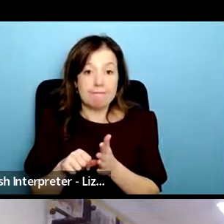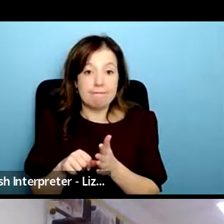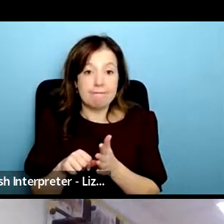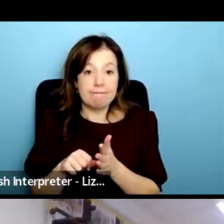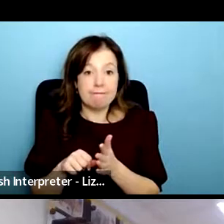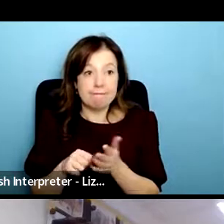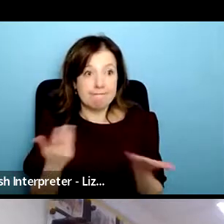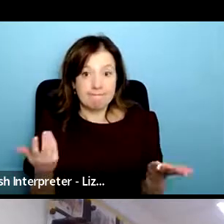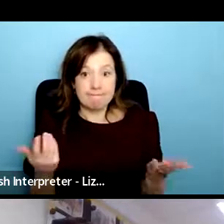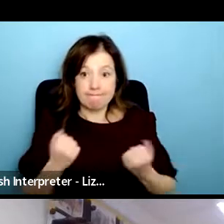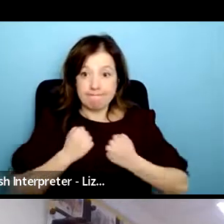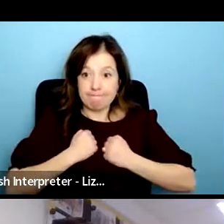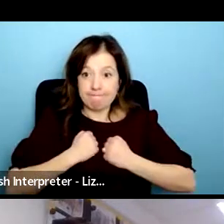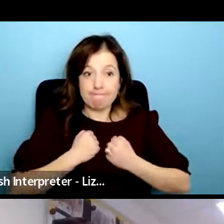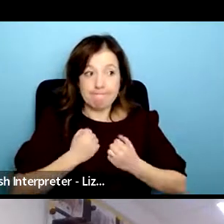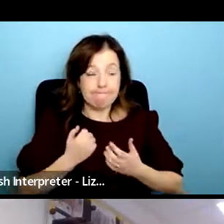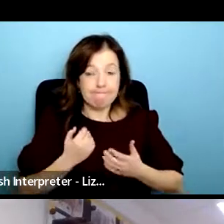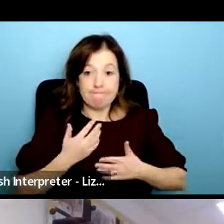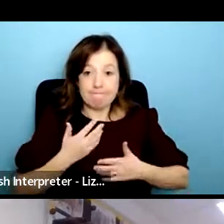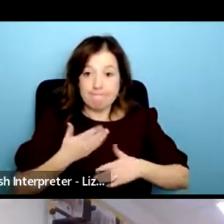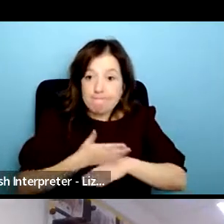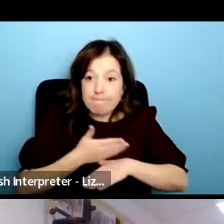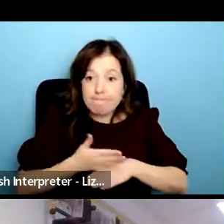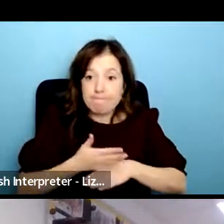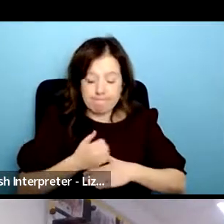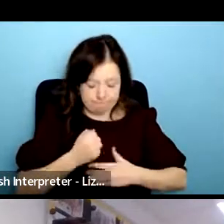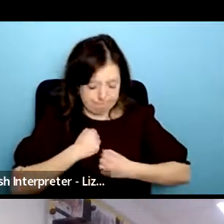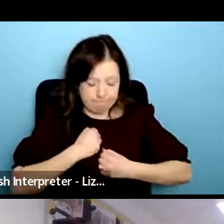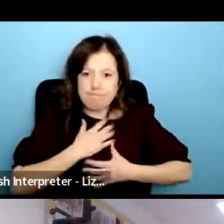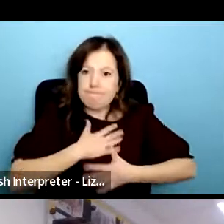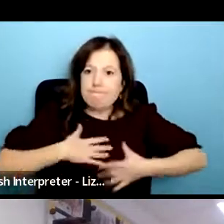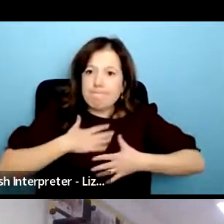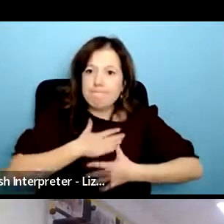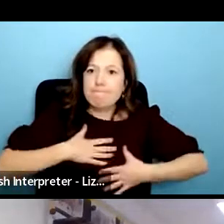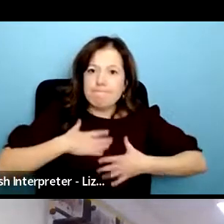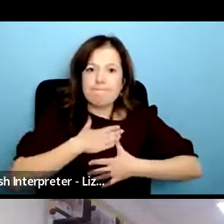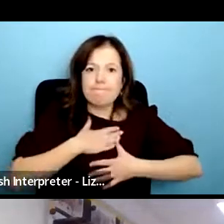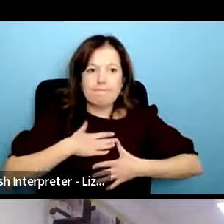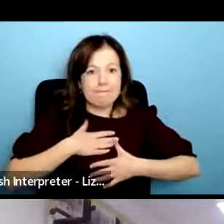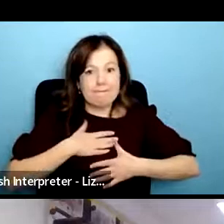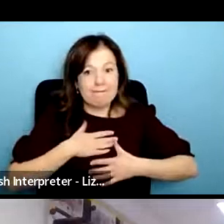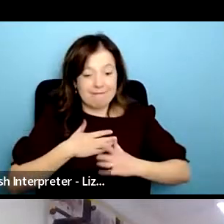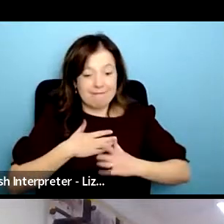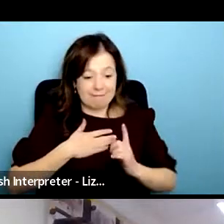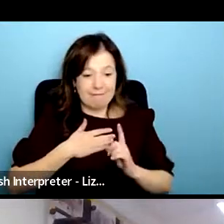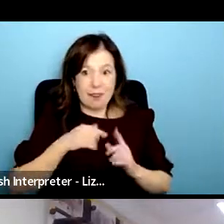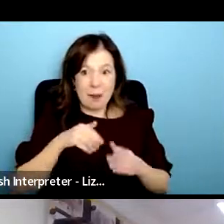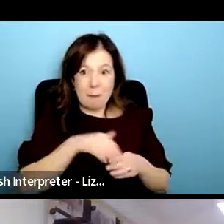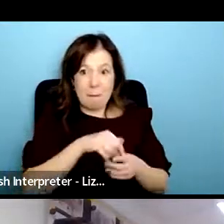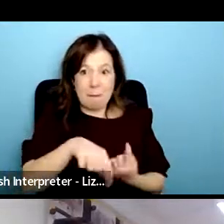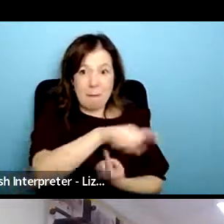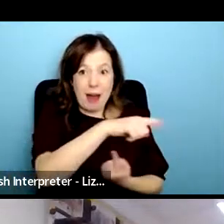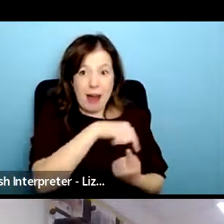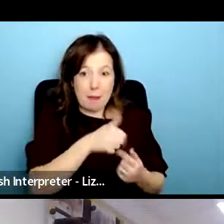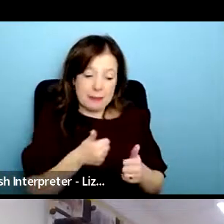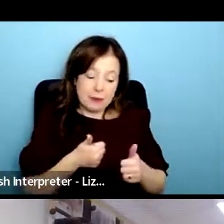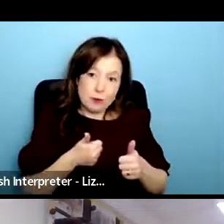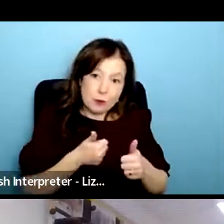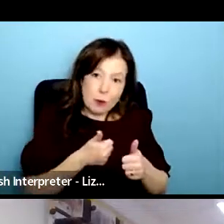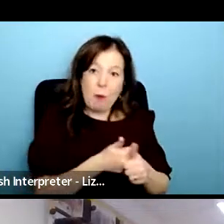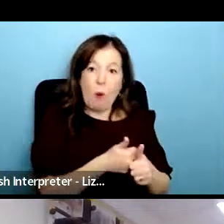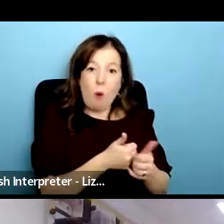labour and our emotional labour is in supporting our members and sometimes making making links